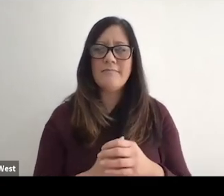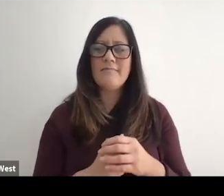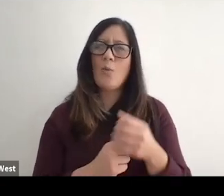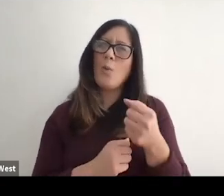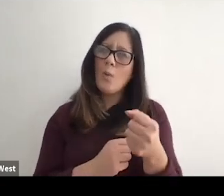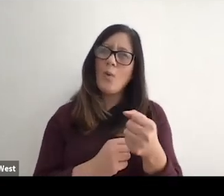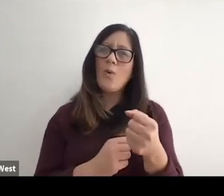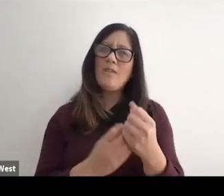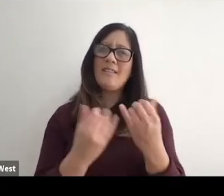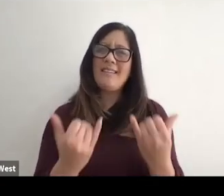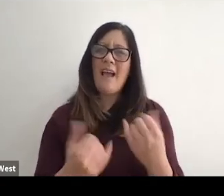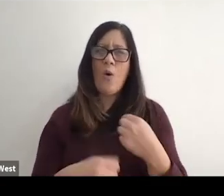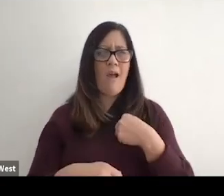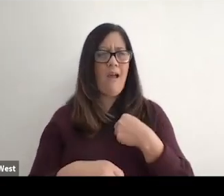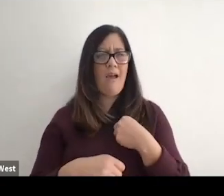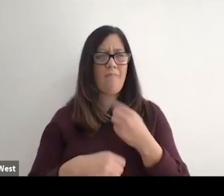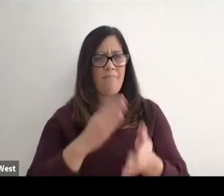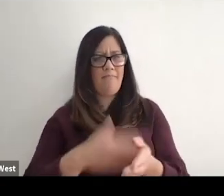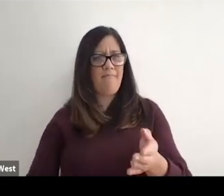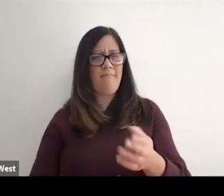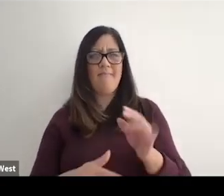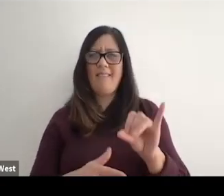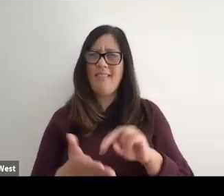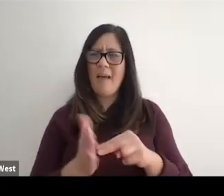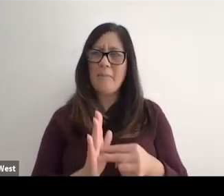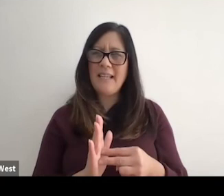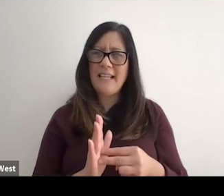But wait a minute, now I'm the amputee. Is that why children were asked their